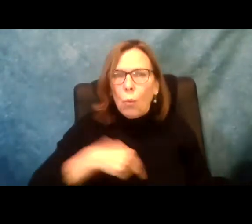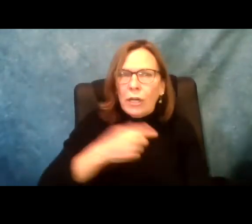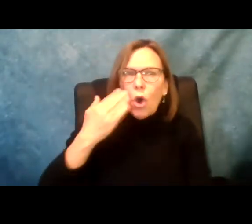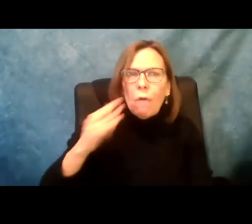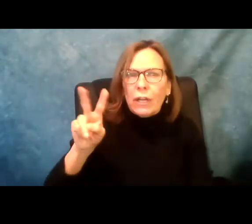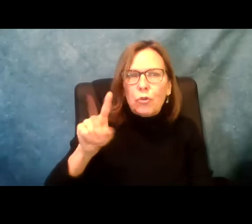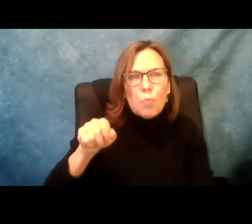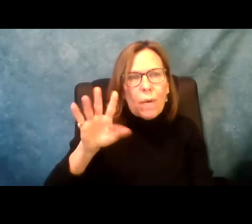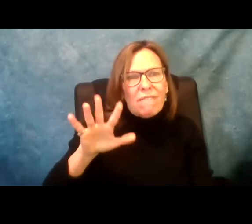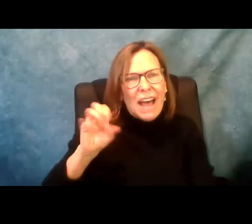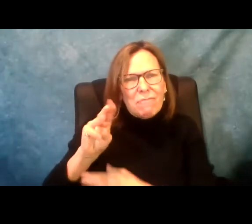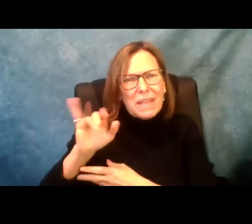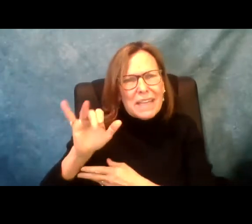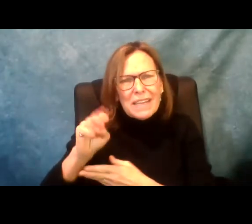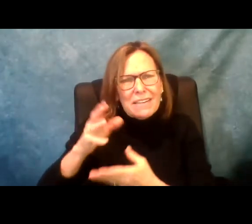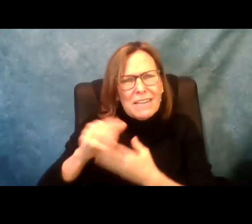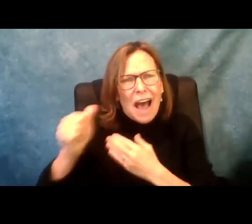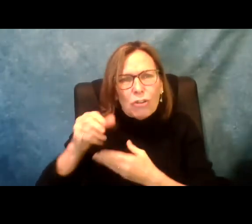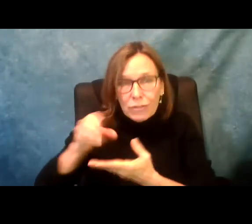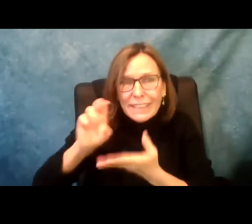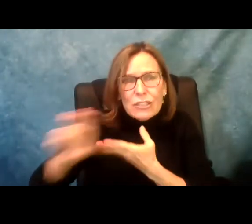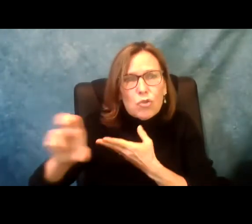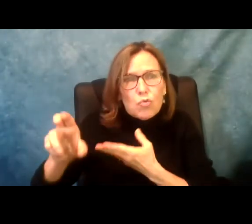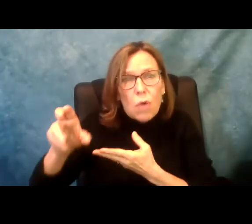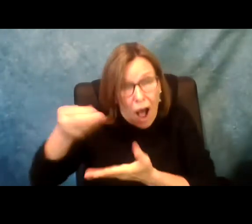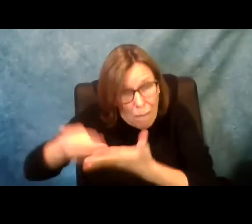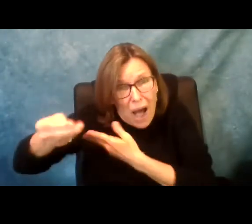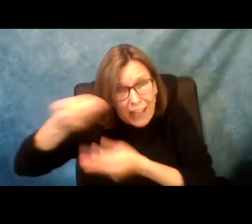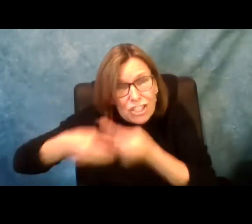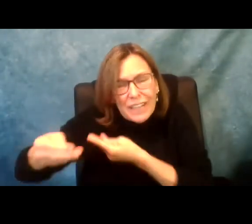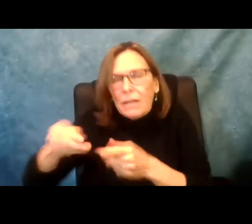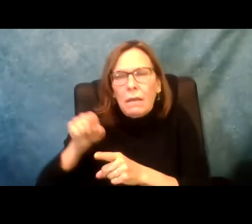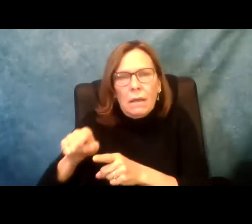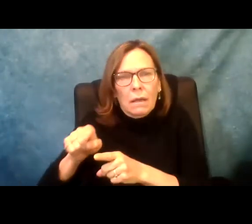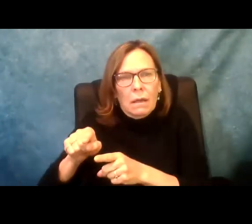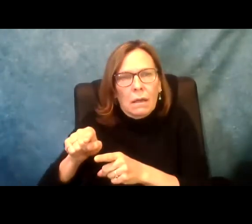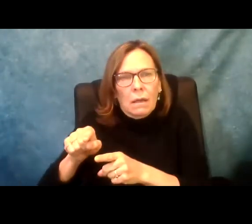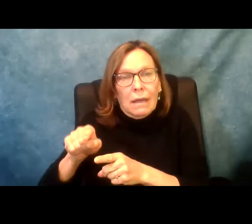enough. But that gives you a sense of how low it actually